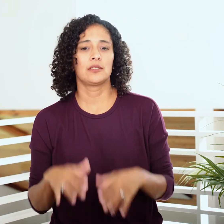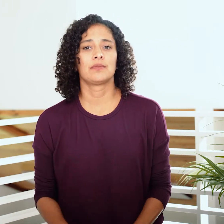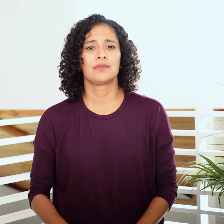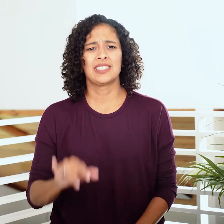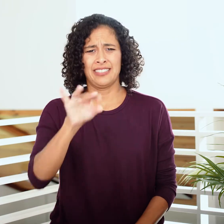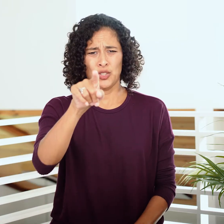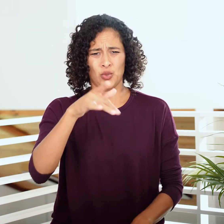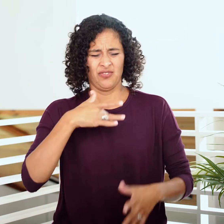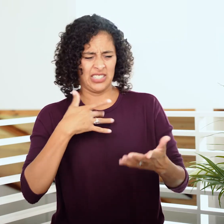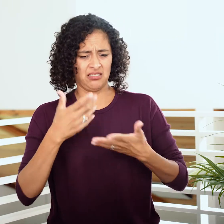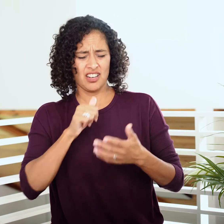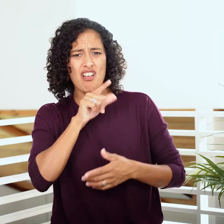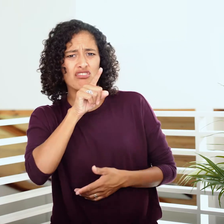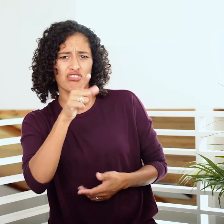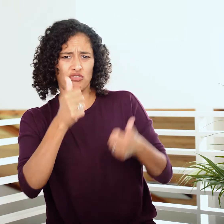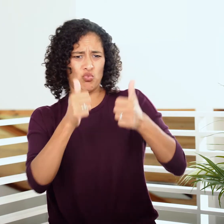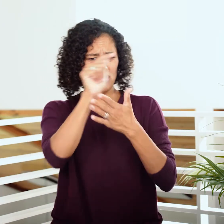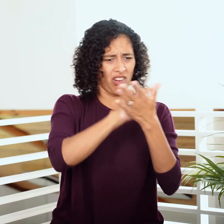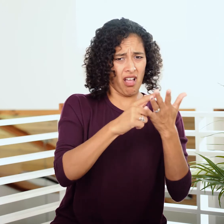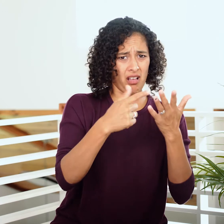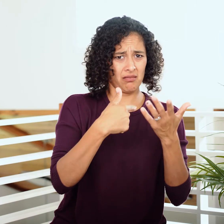If you don’t know what kind of law you’re dealing with